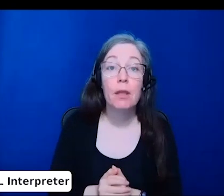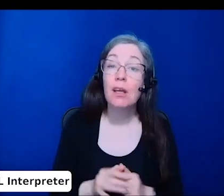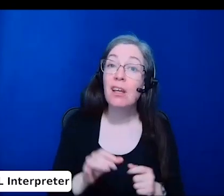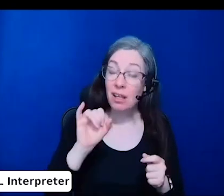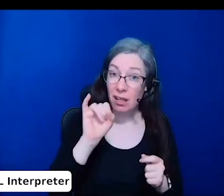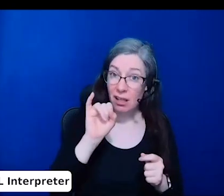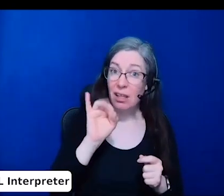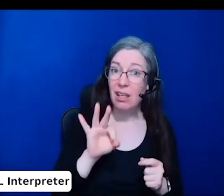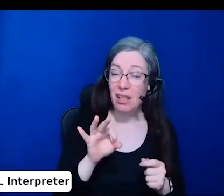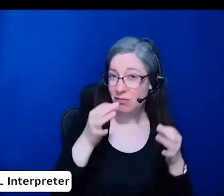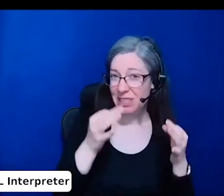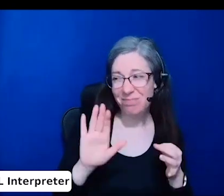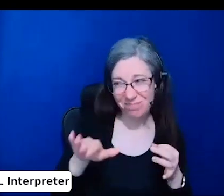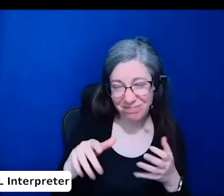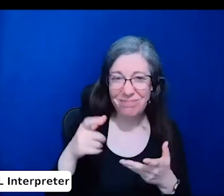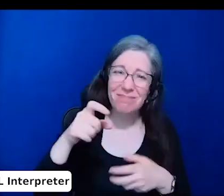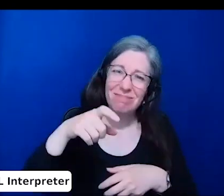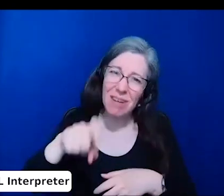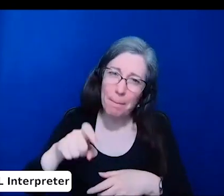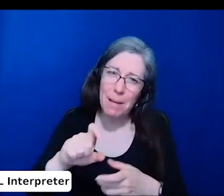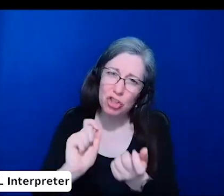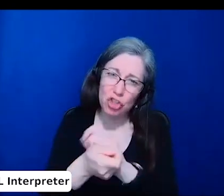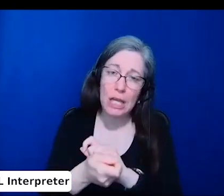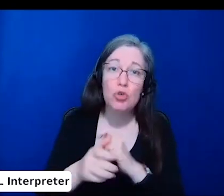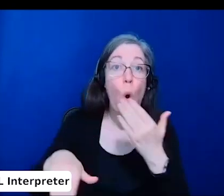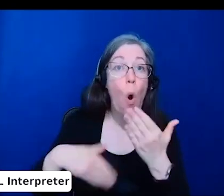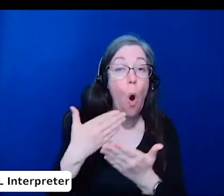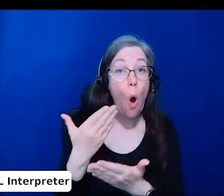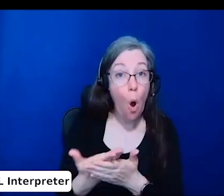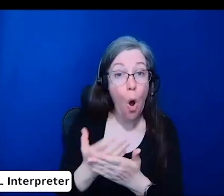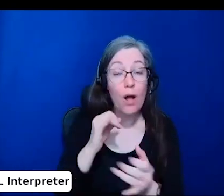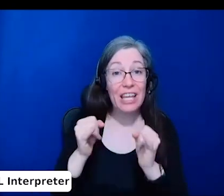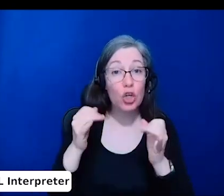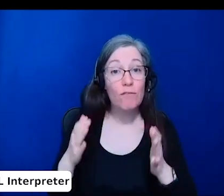they should communicate that change to all interviewers, not just the interviewer